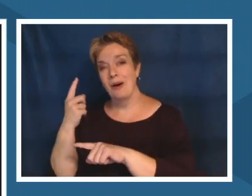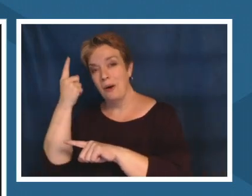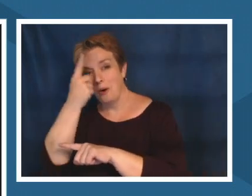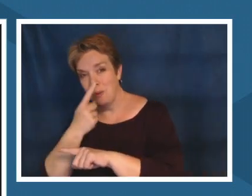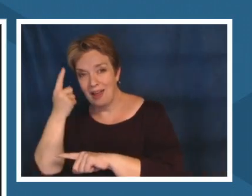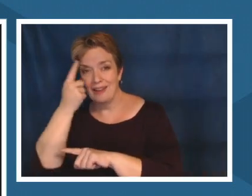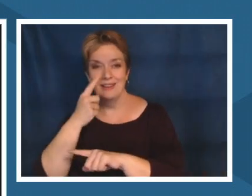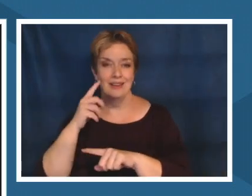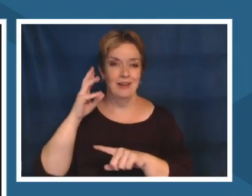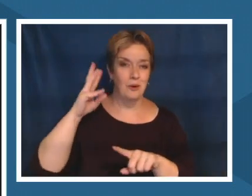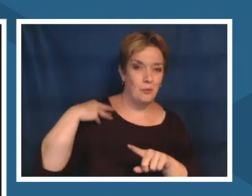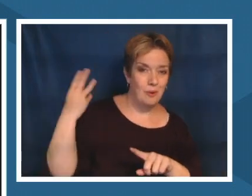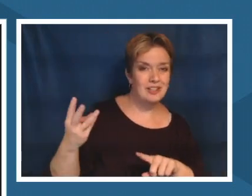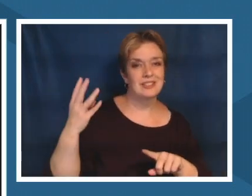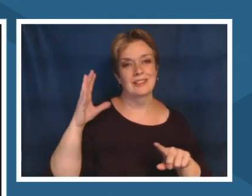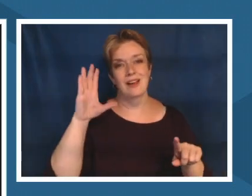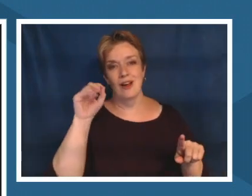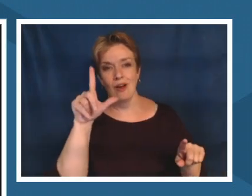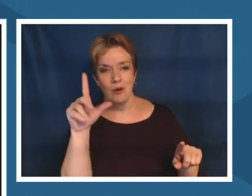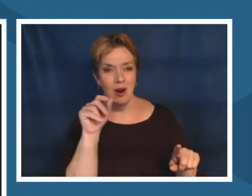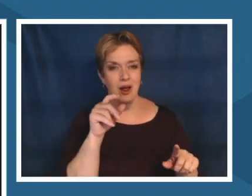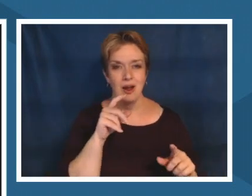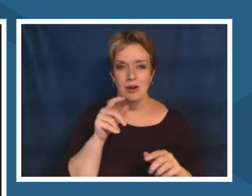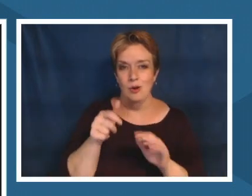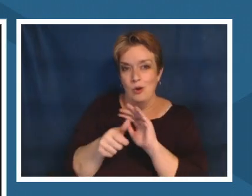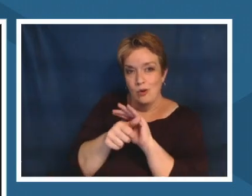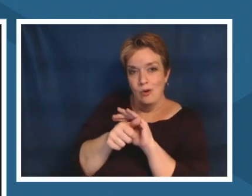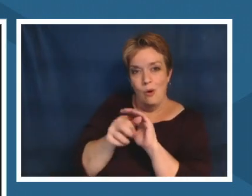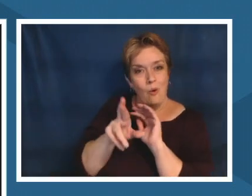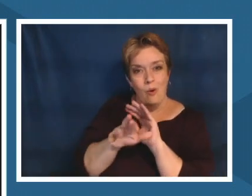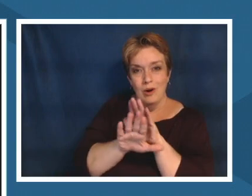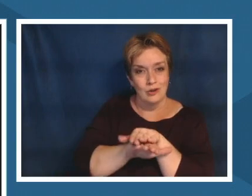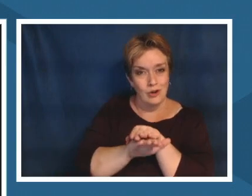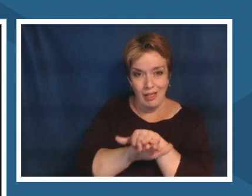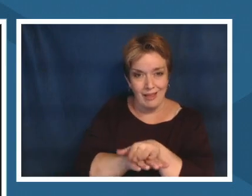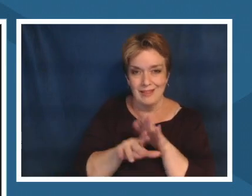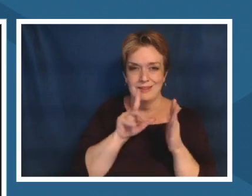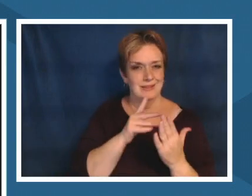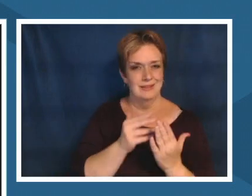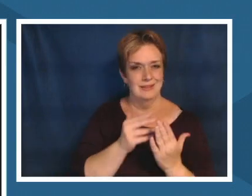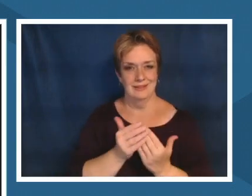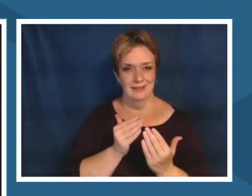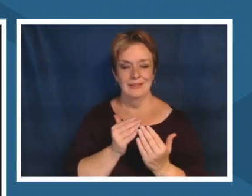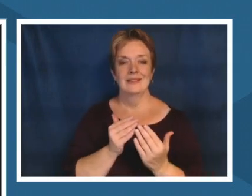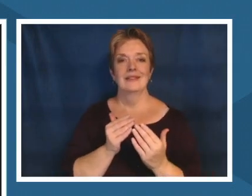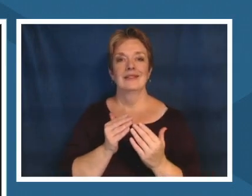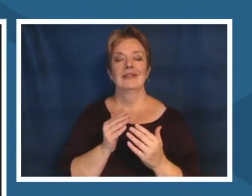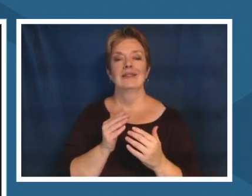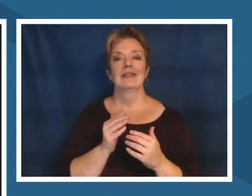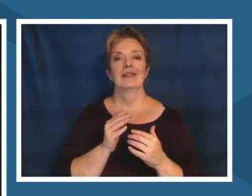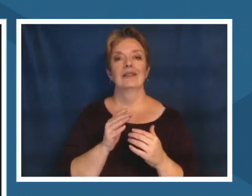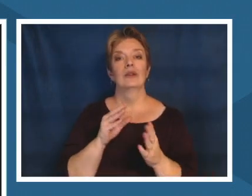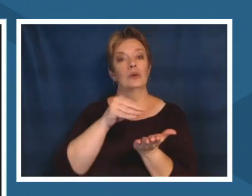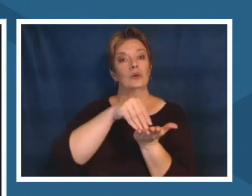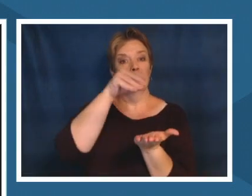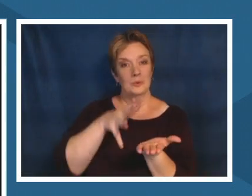on turtle island our students are a reflection of their